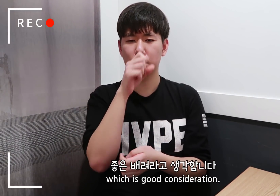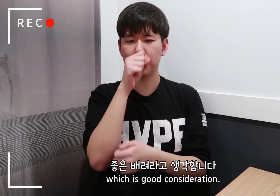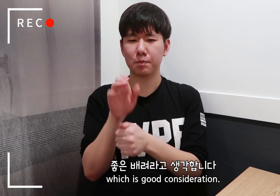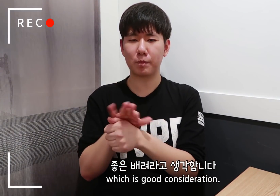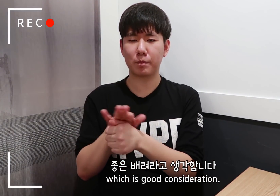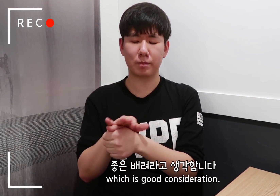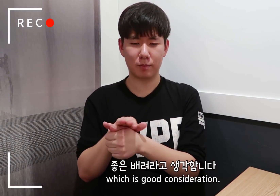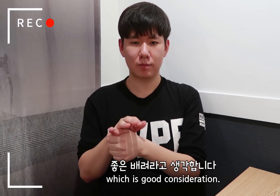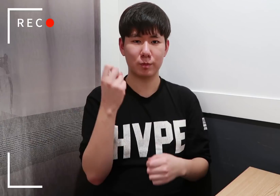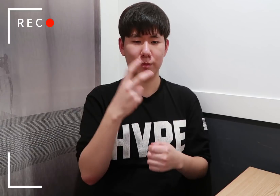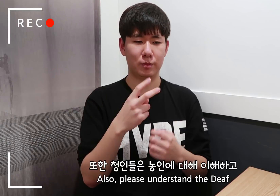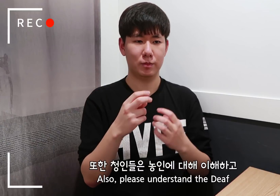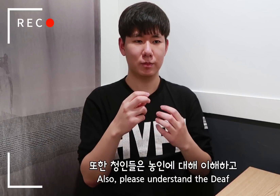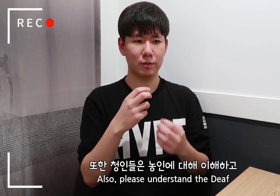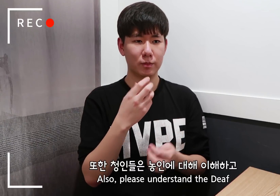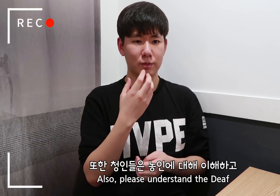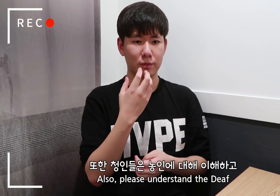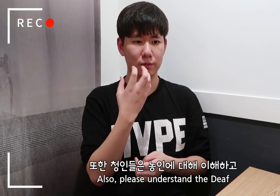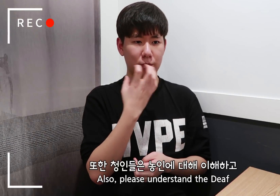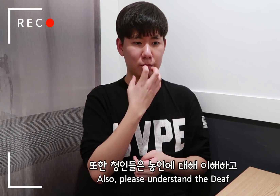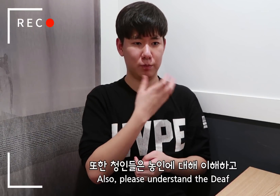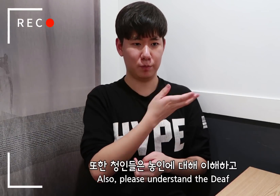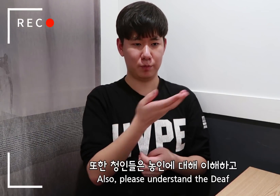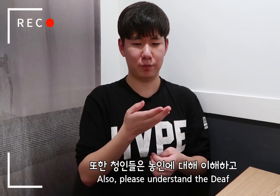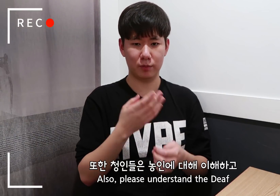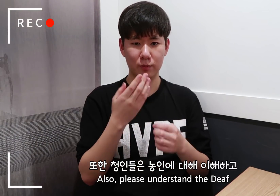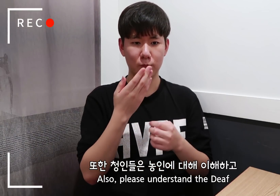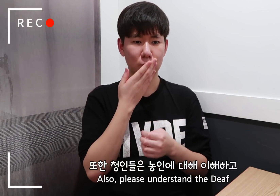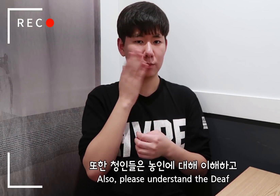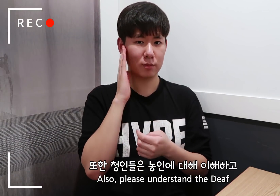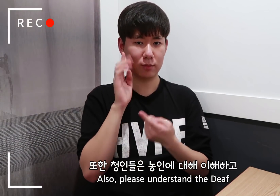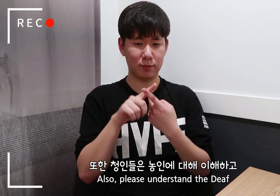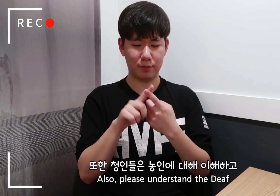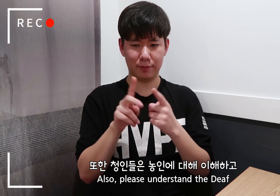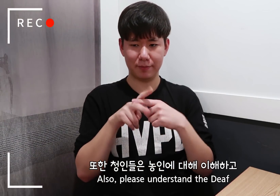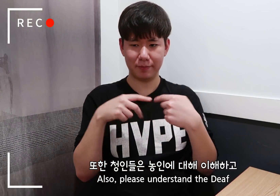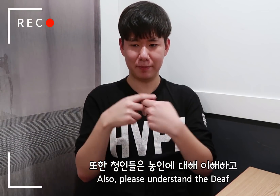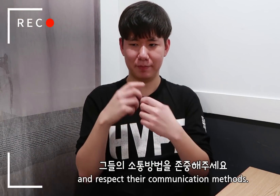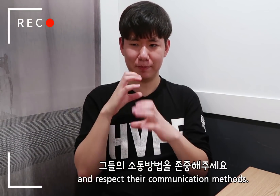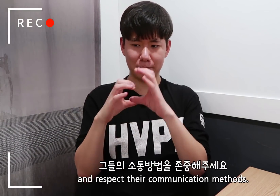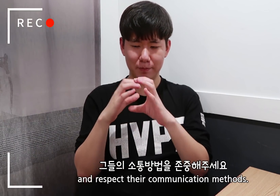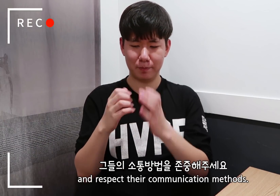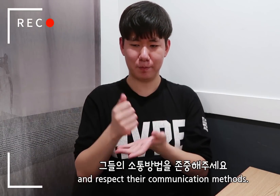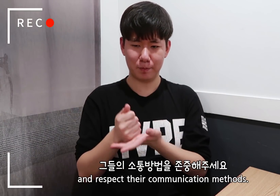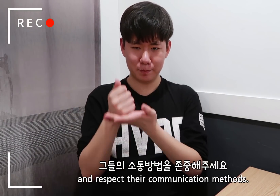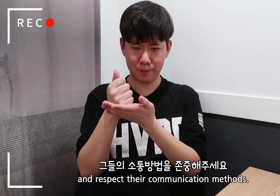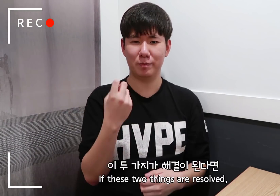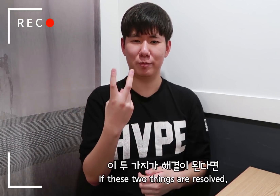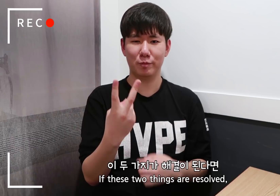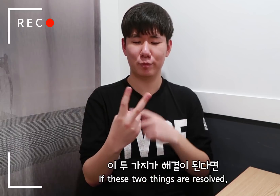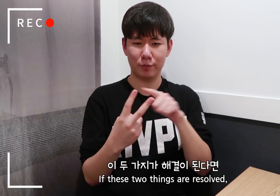which is good consideration. Also, please understand the Deaf and respect their communication methods.